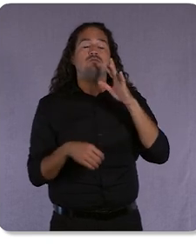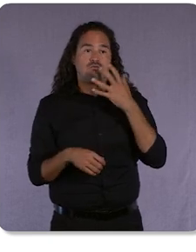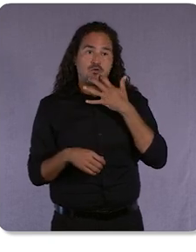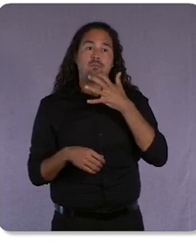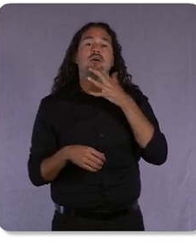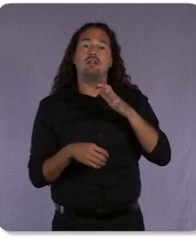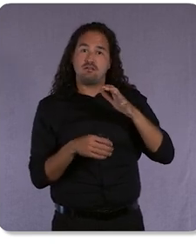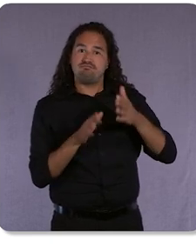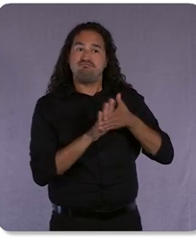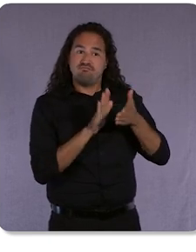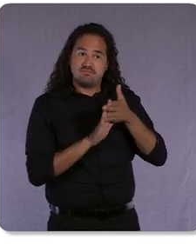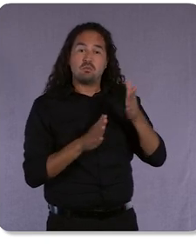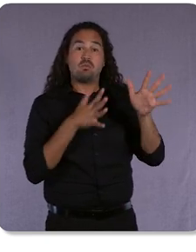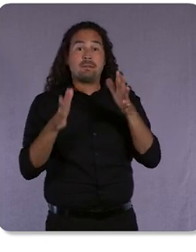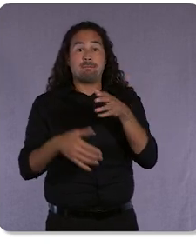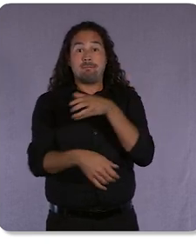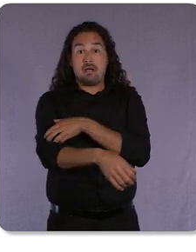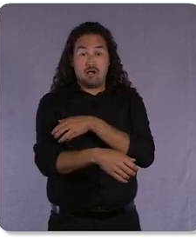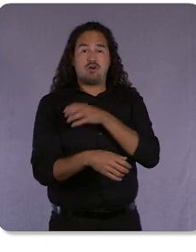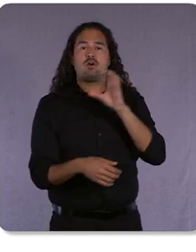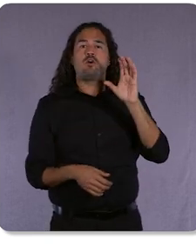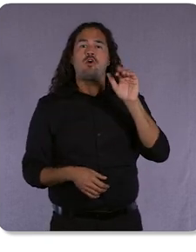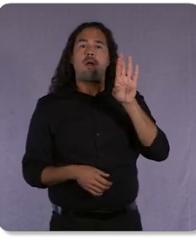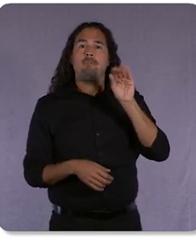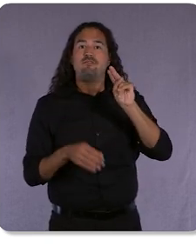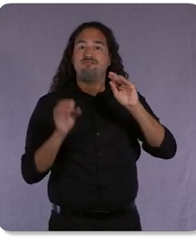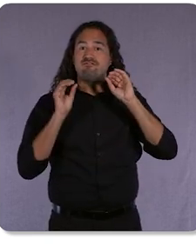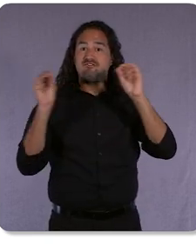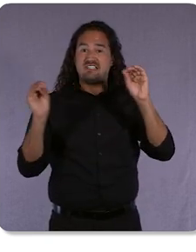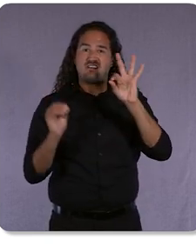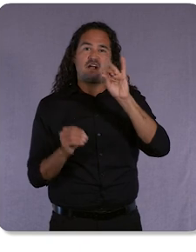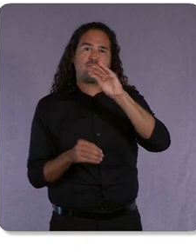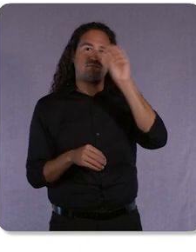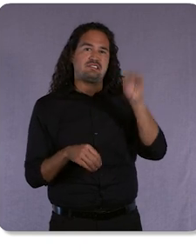to provide inspiration and learnings others will use to build more sustainable places